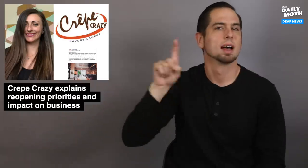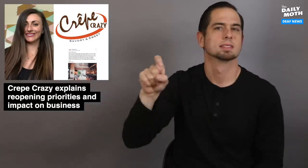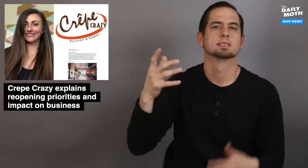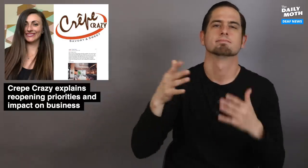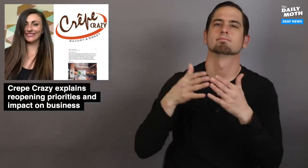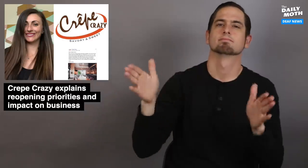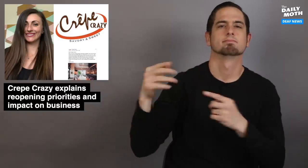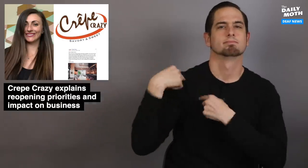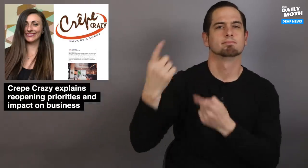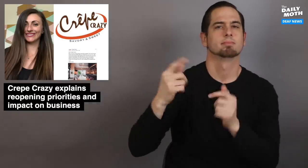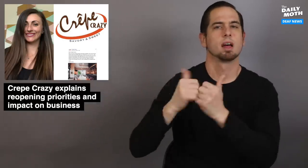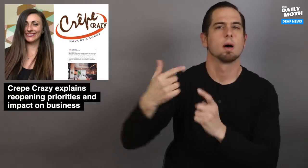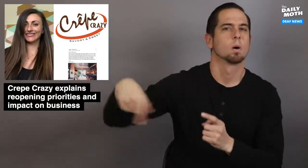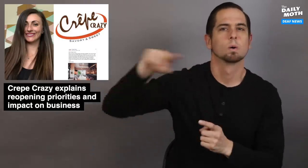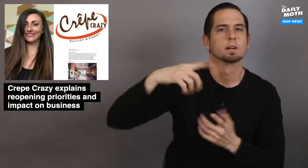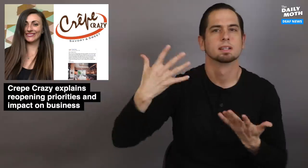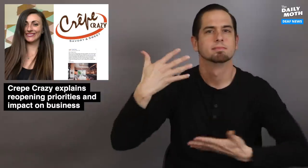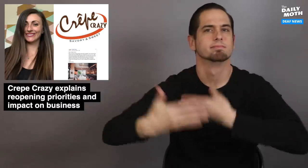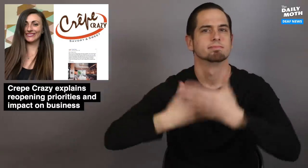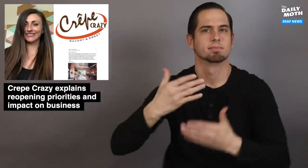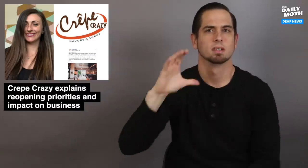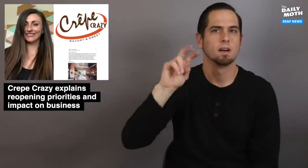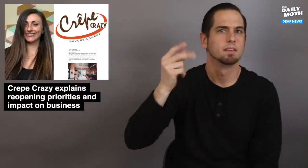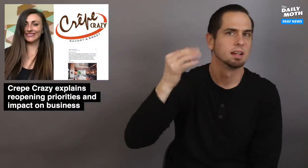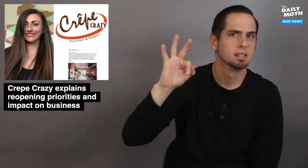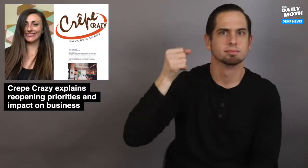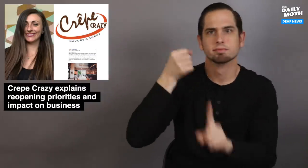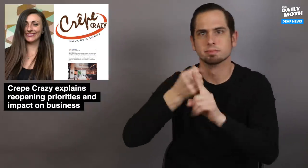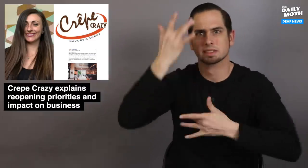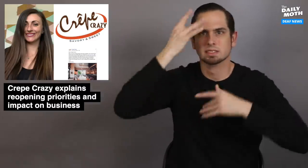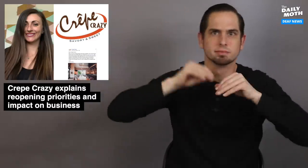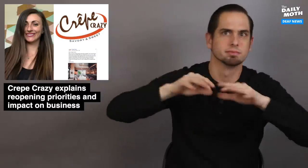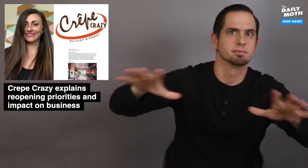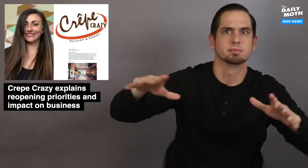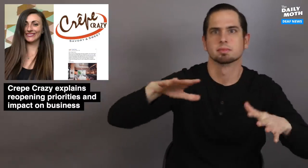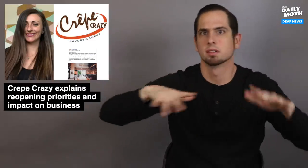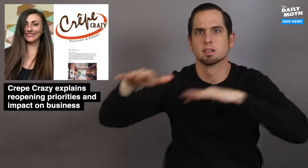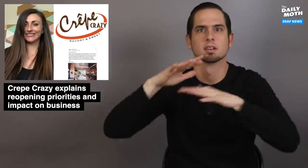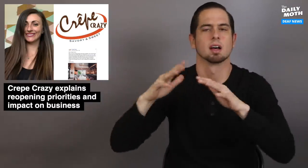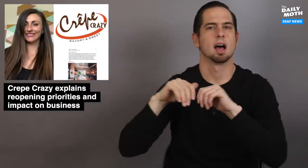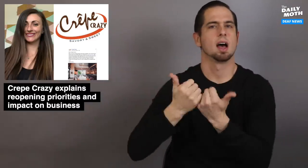I asked her how they have handled the COVID-19 pandemic